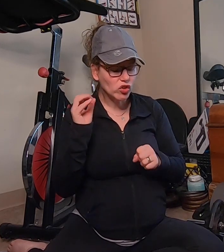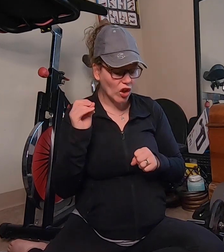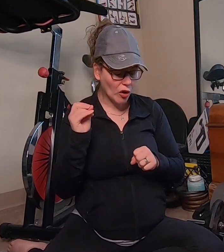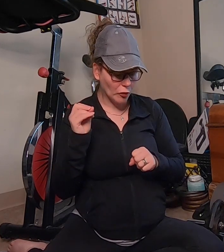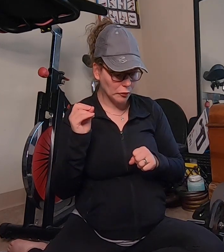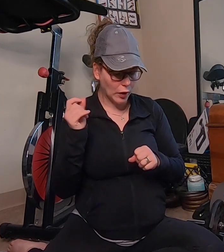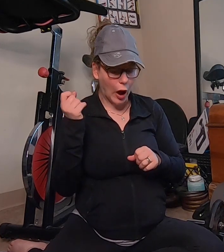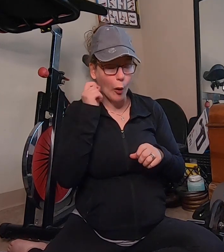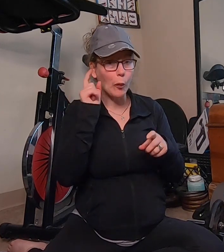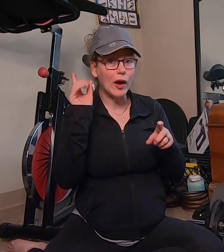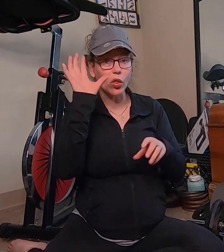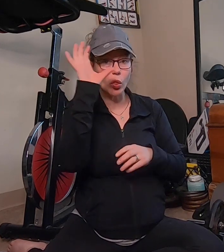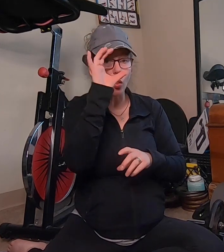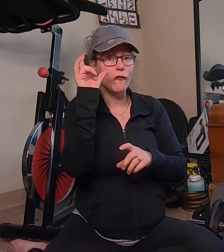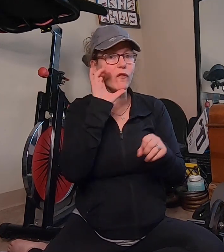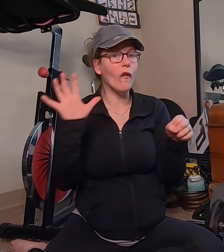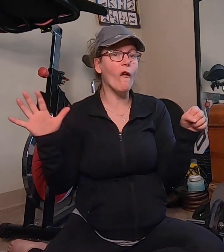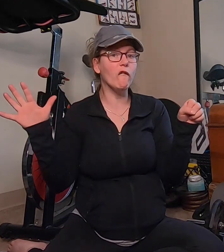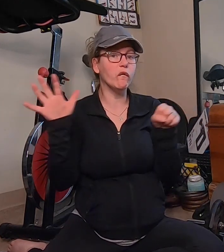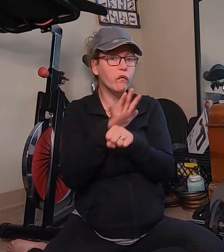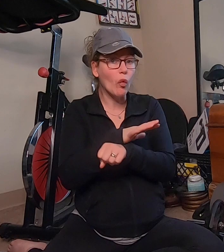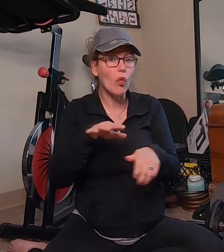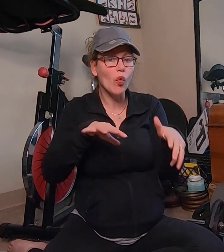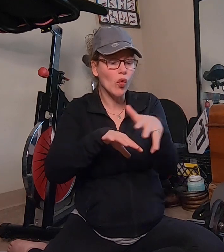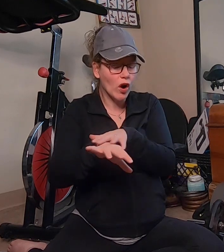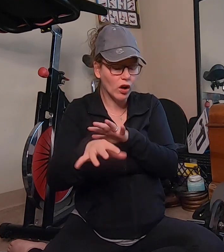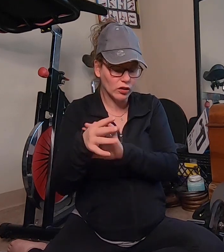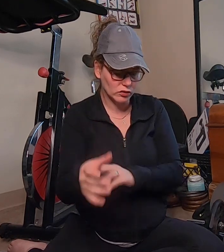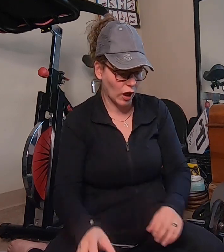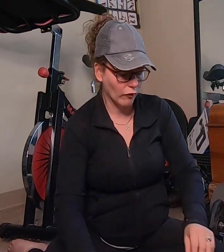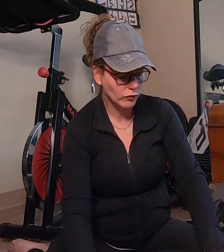so I went with the full glove